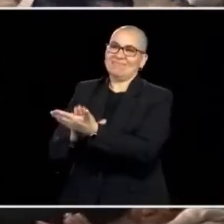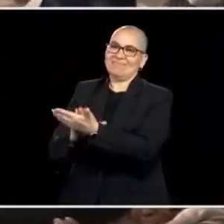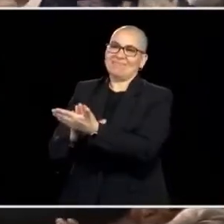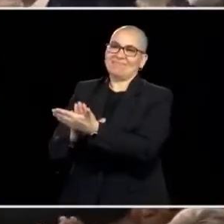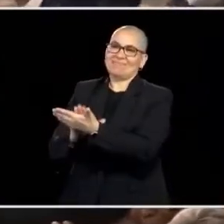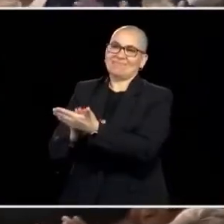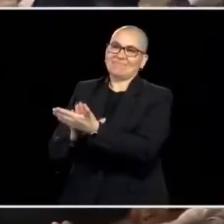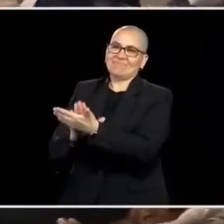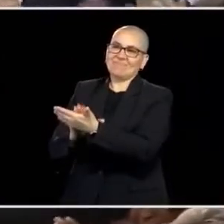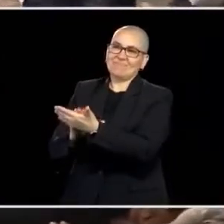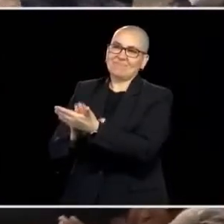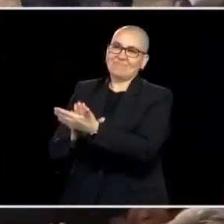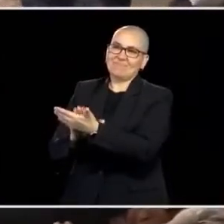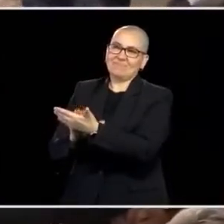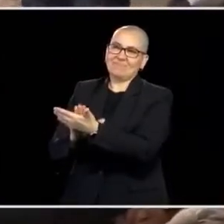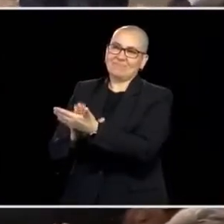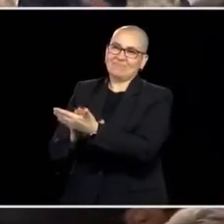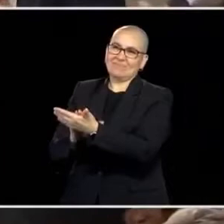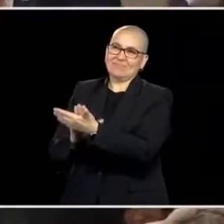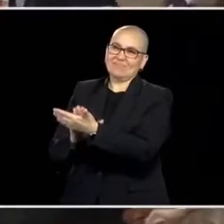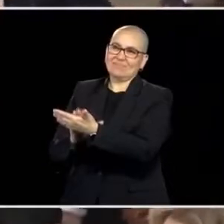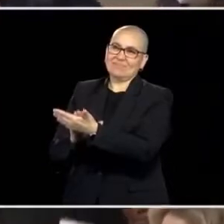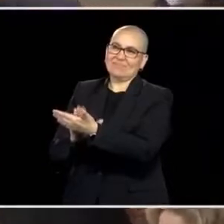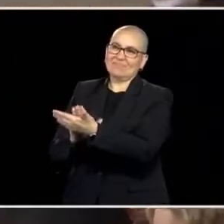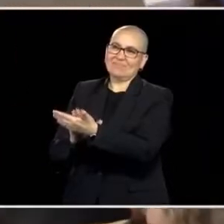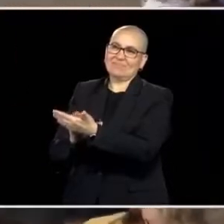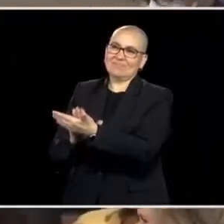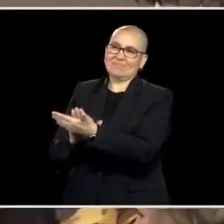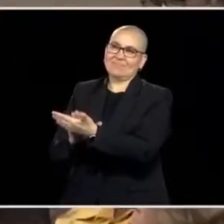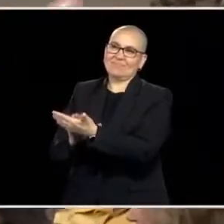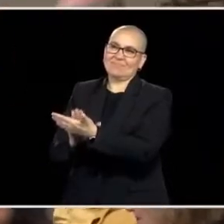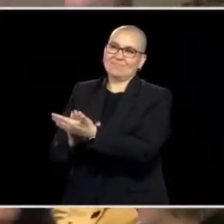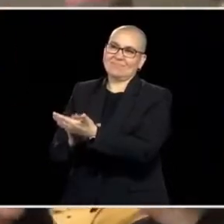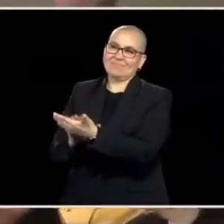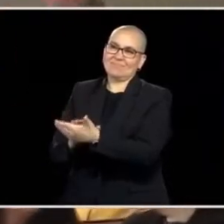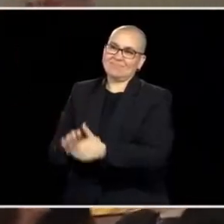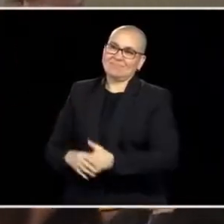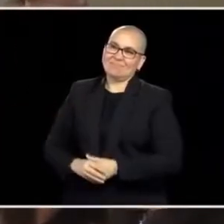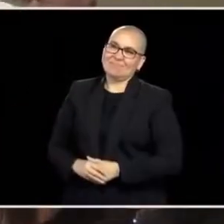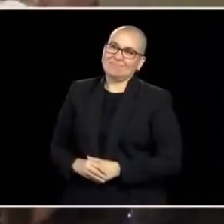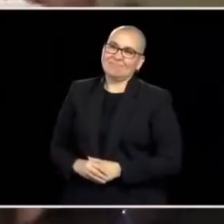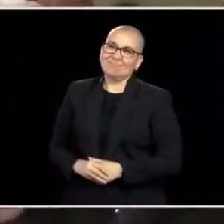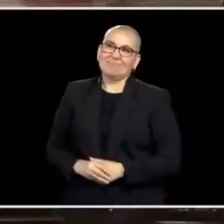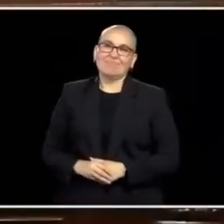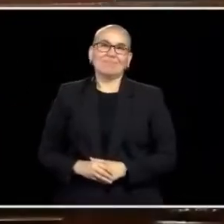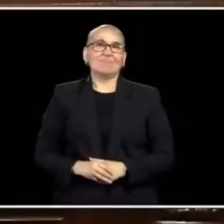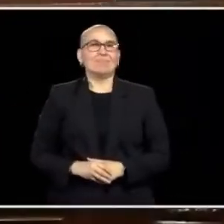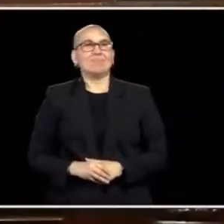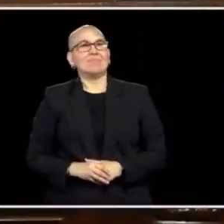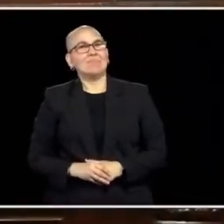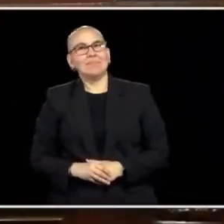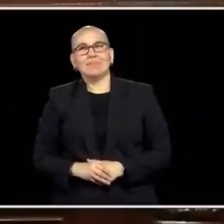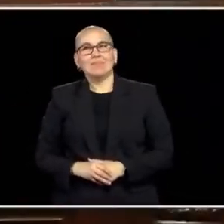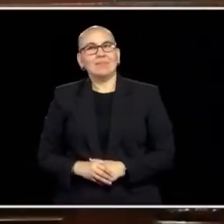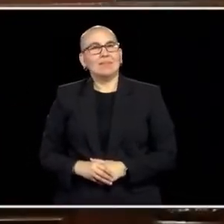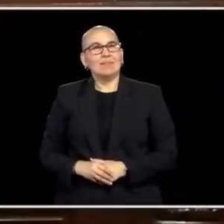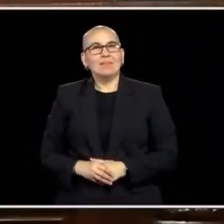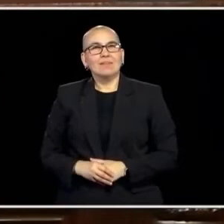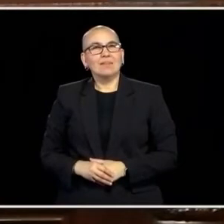YES, YES.